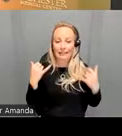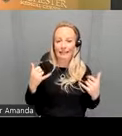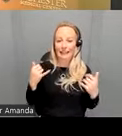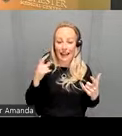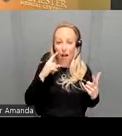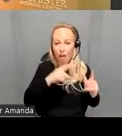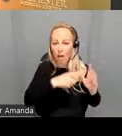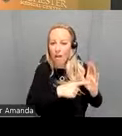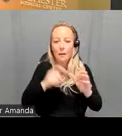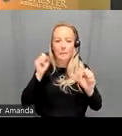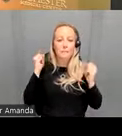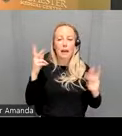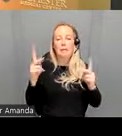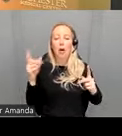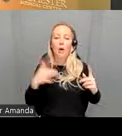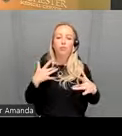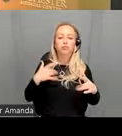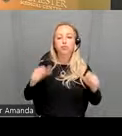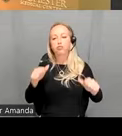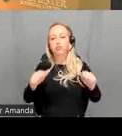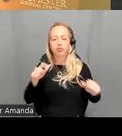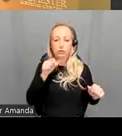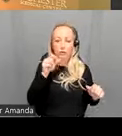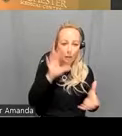are skeptical and they still don't believe you so you need to show the result multiple